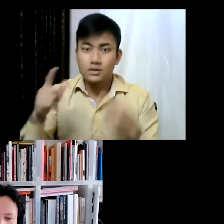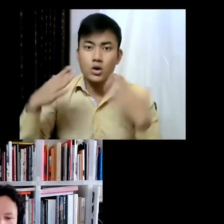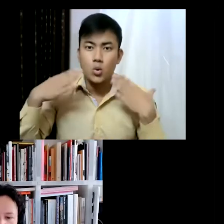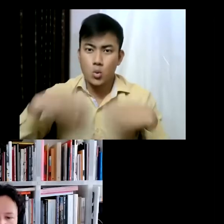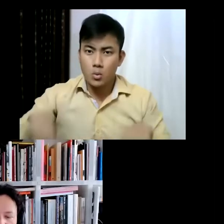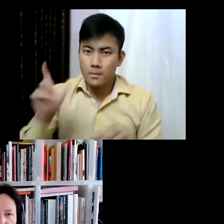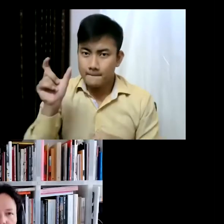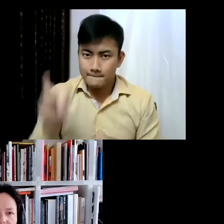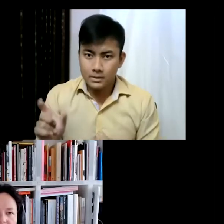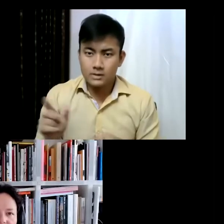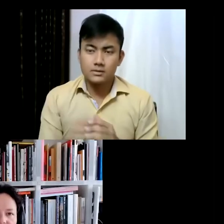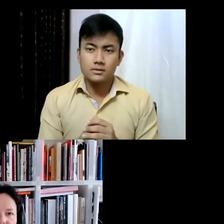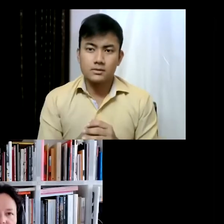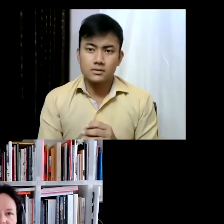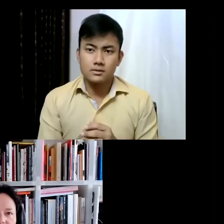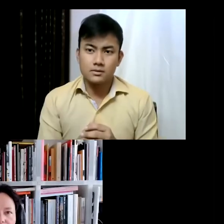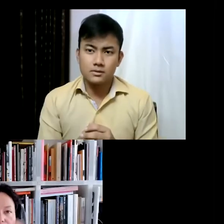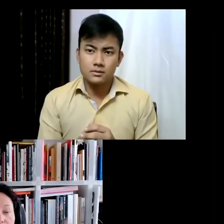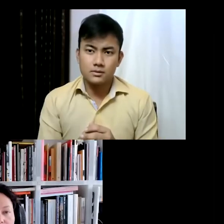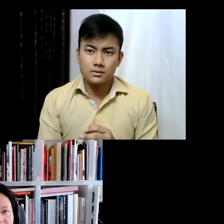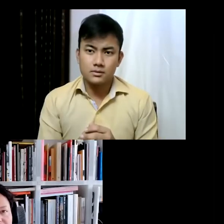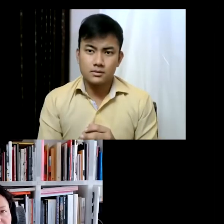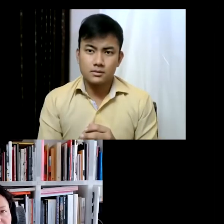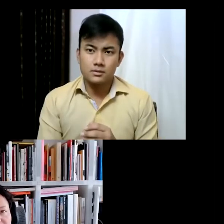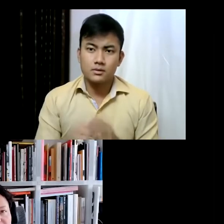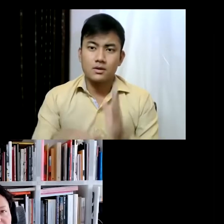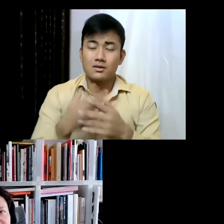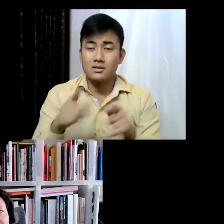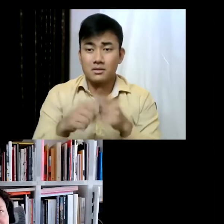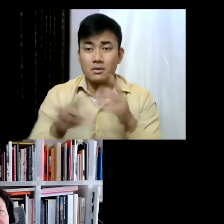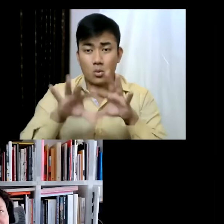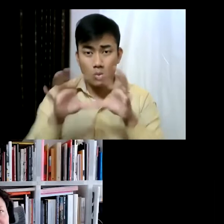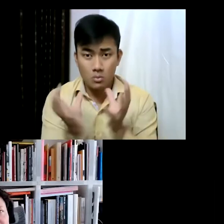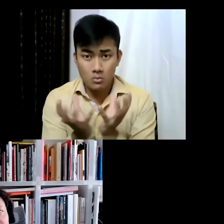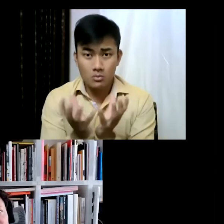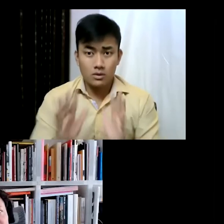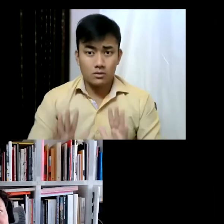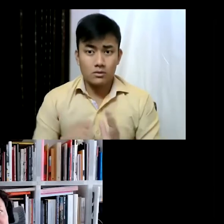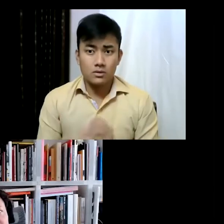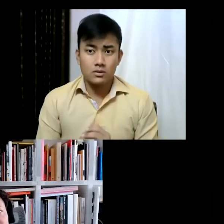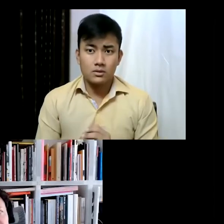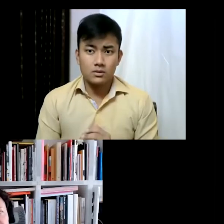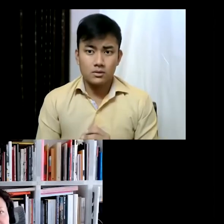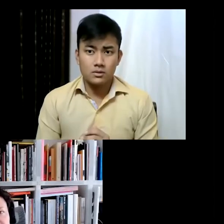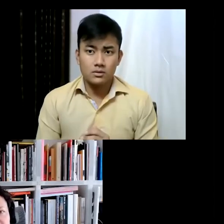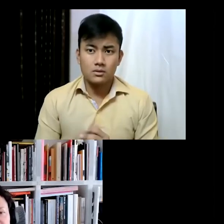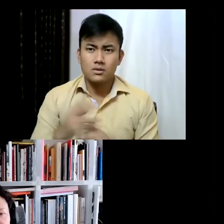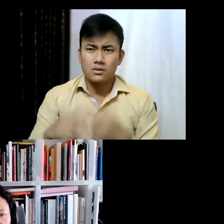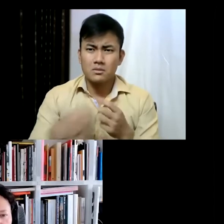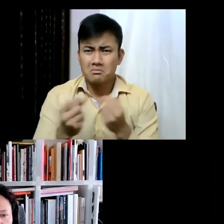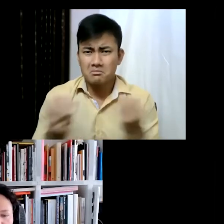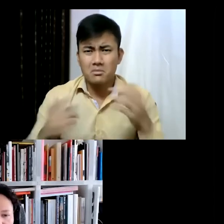both Leonard's kind of world and the many questions that the artists